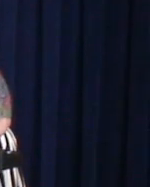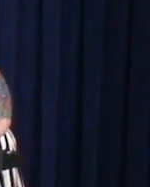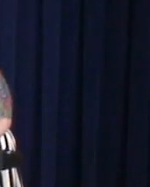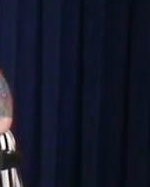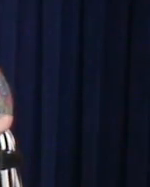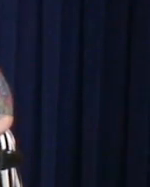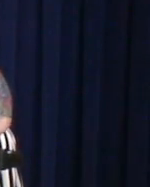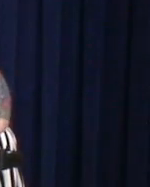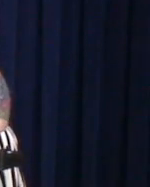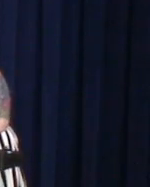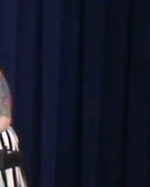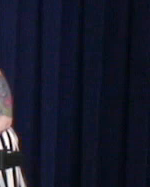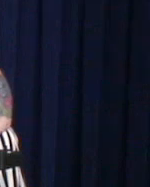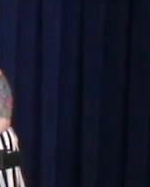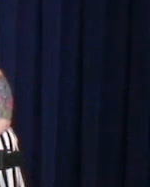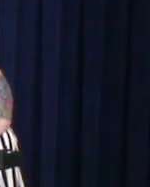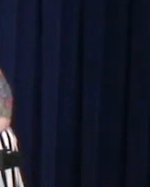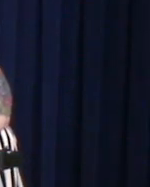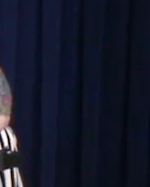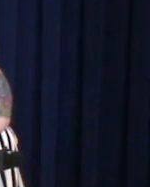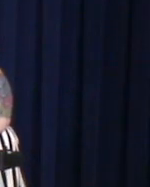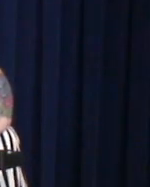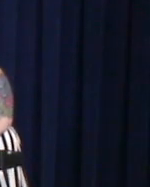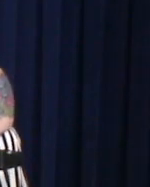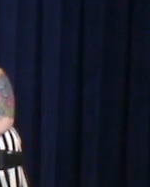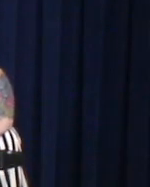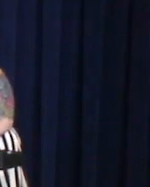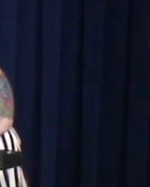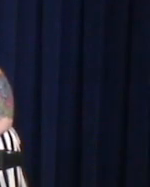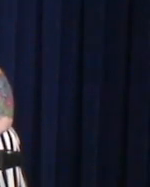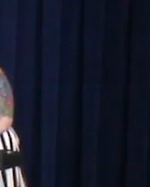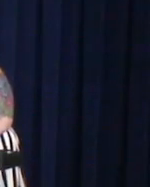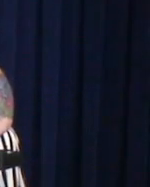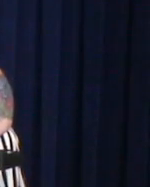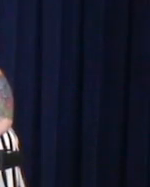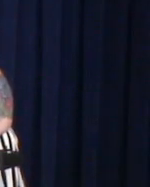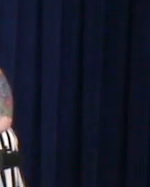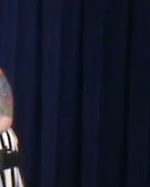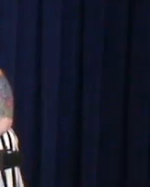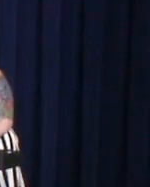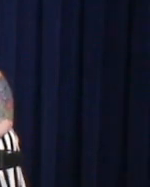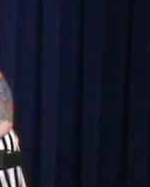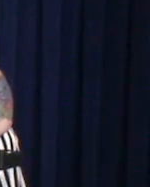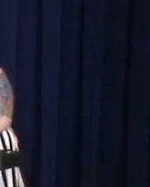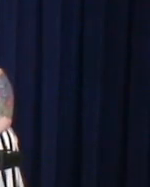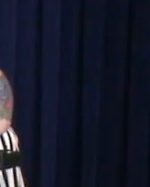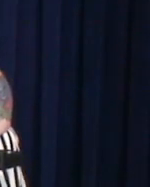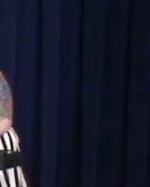Love is patient. Love is kind.